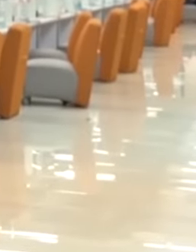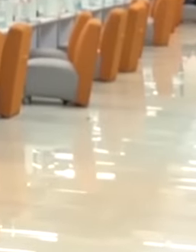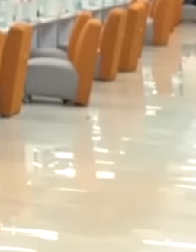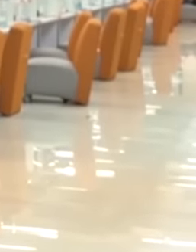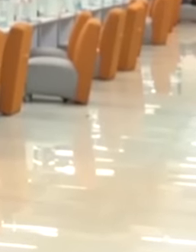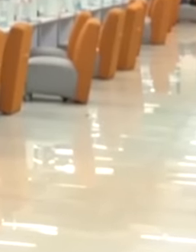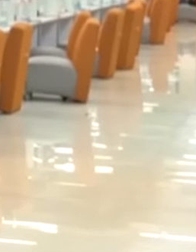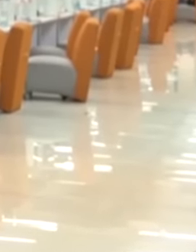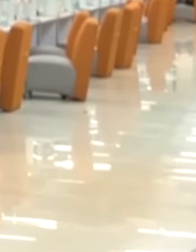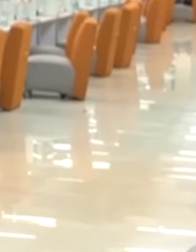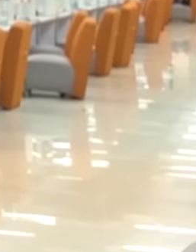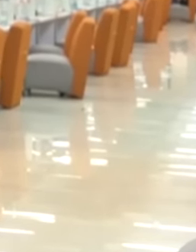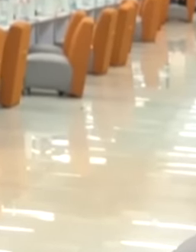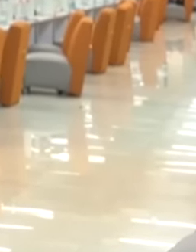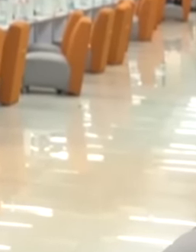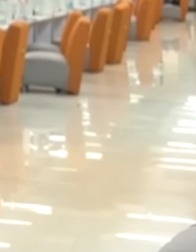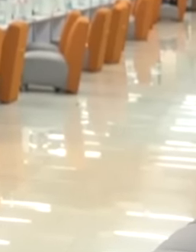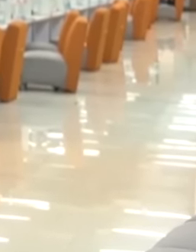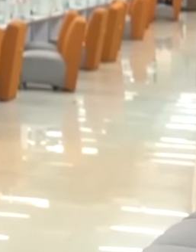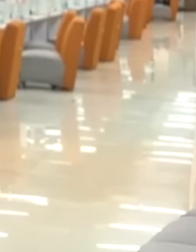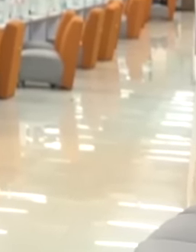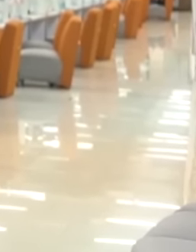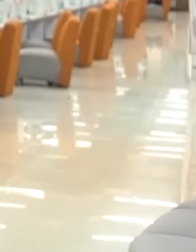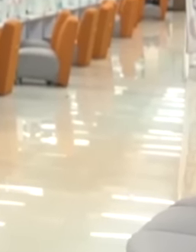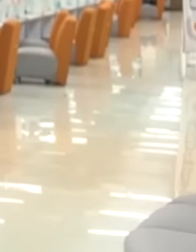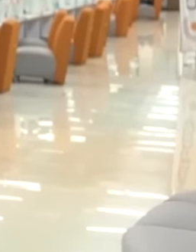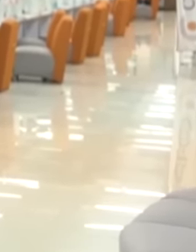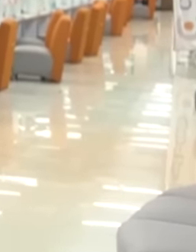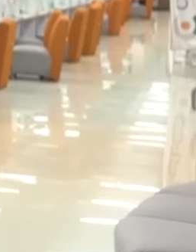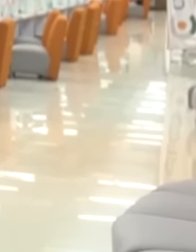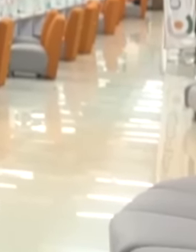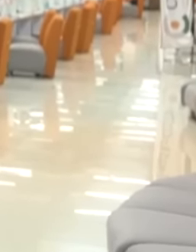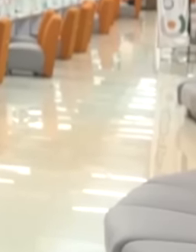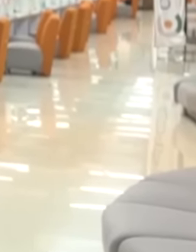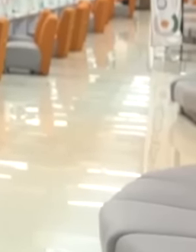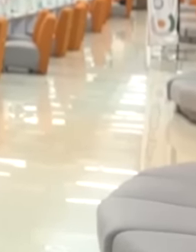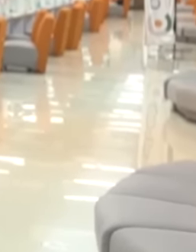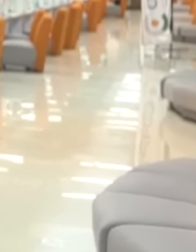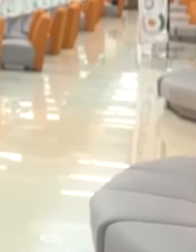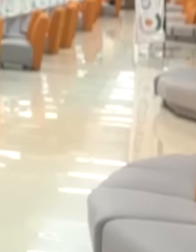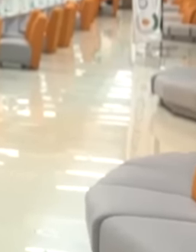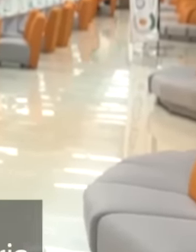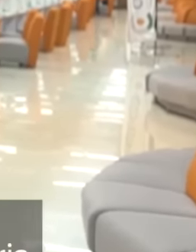intensify throughout the national territory the verifications of companies that sell medicines